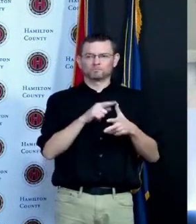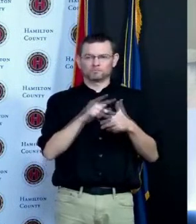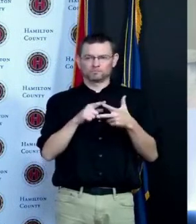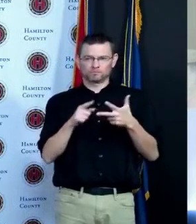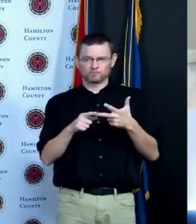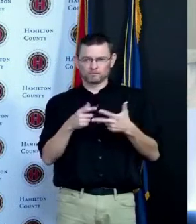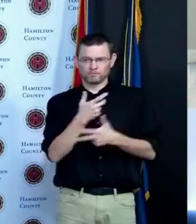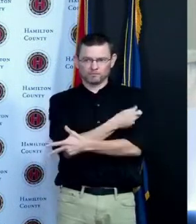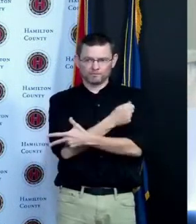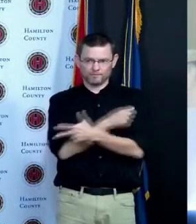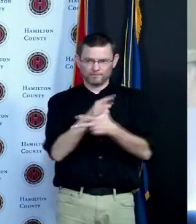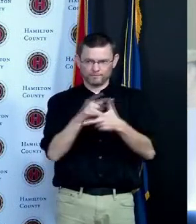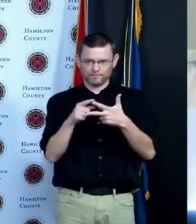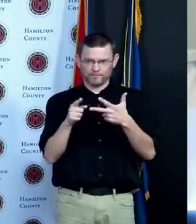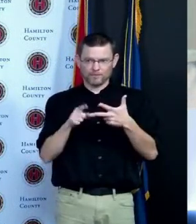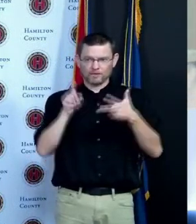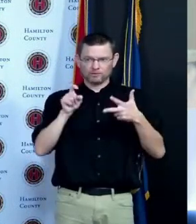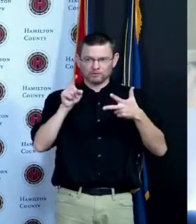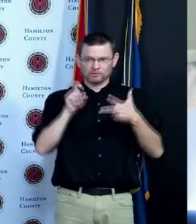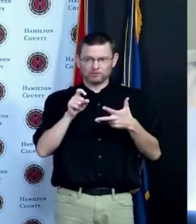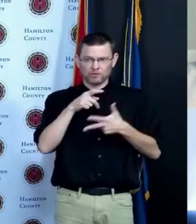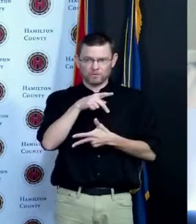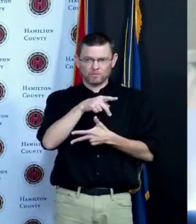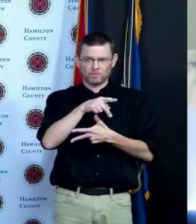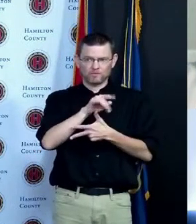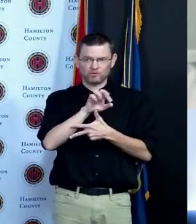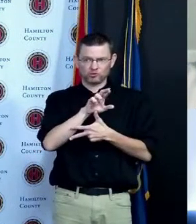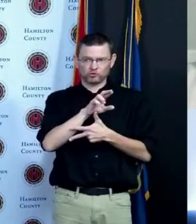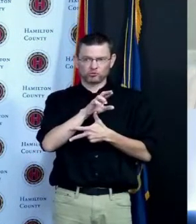when they're testing the Pfizer vaccine out for the 12 to 15 year olds